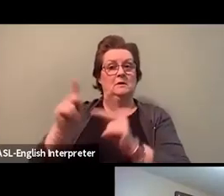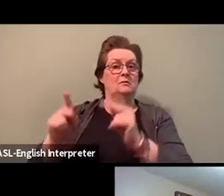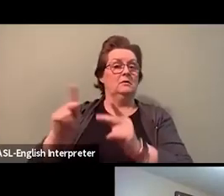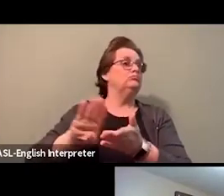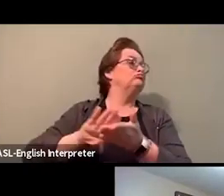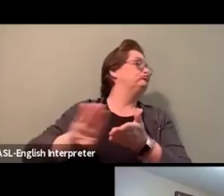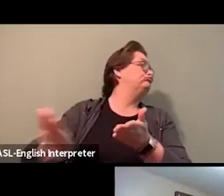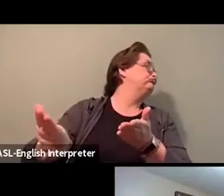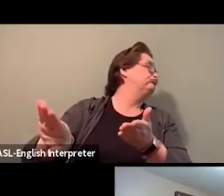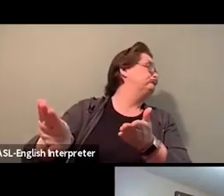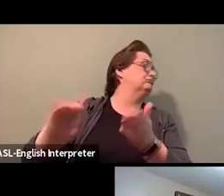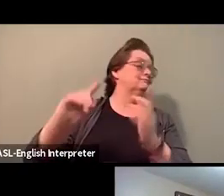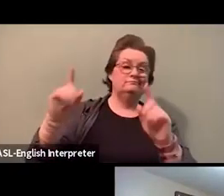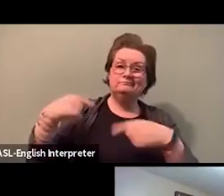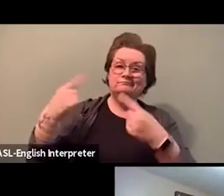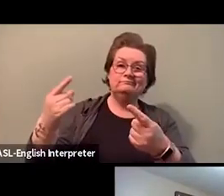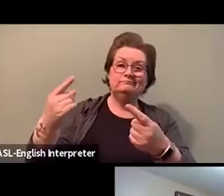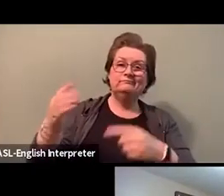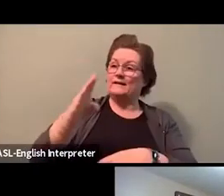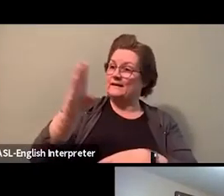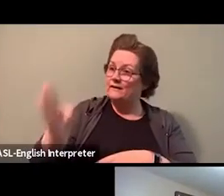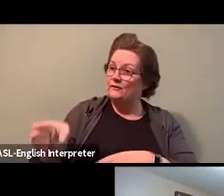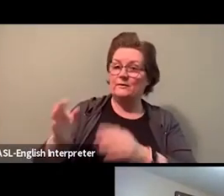You know, we talk about like since George Floyd